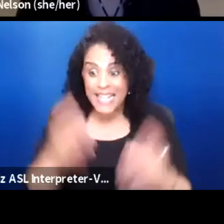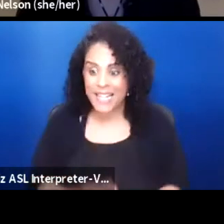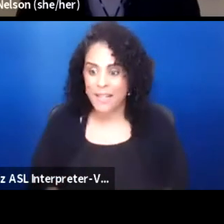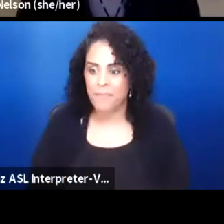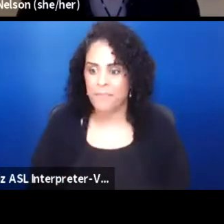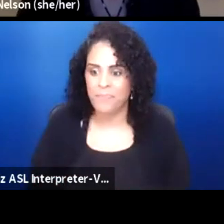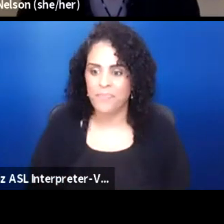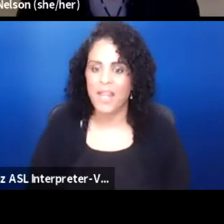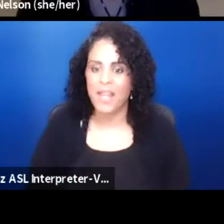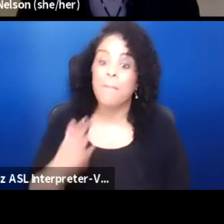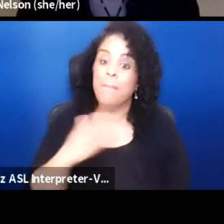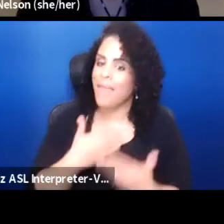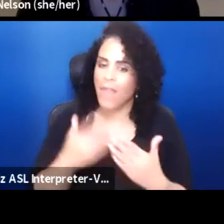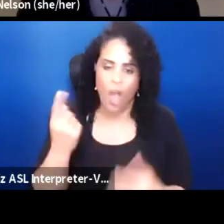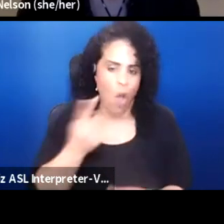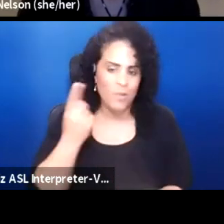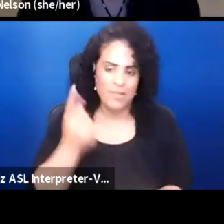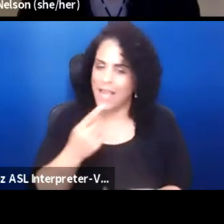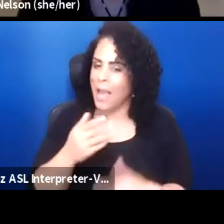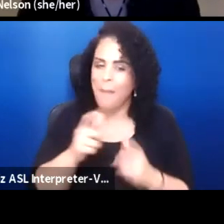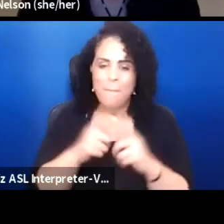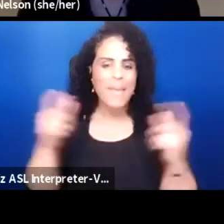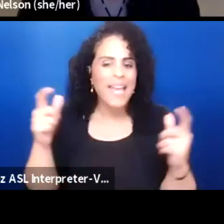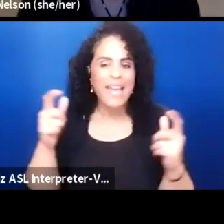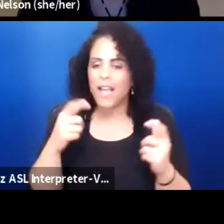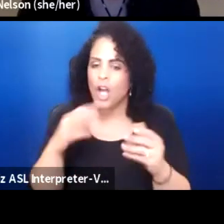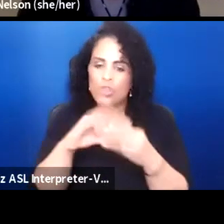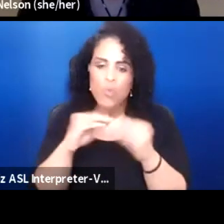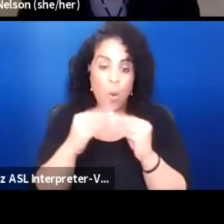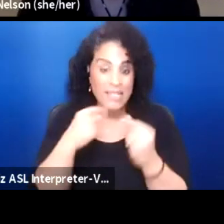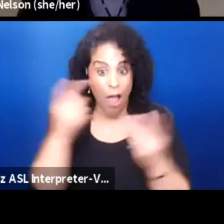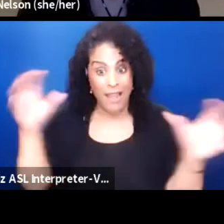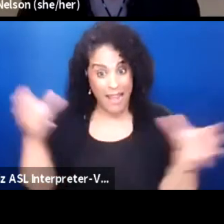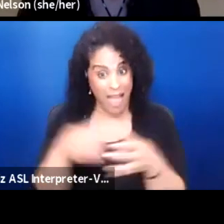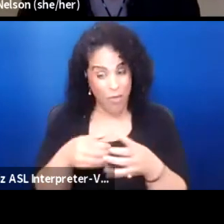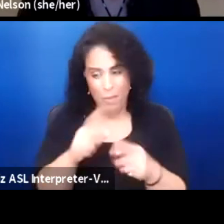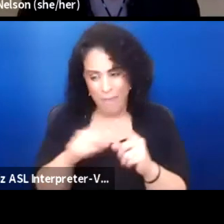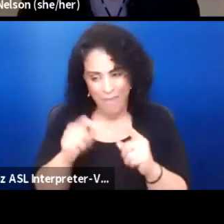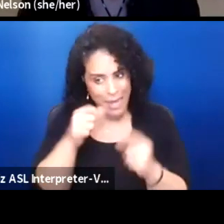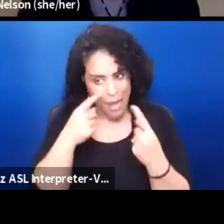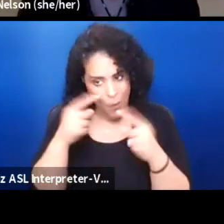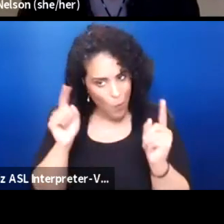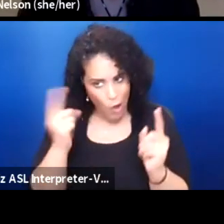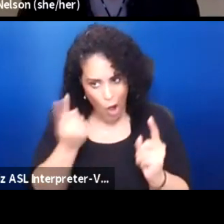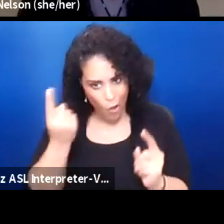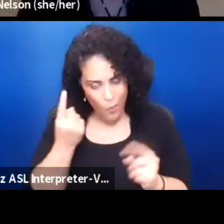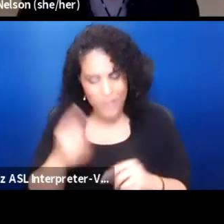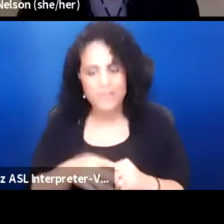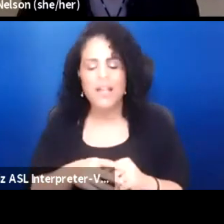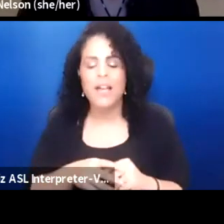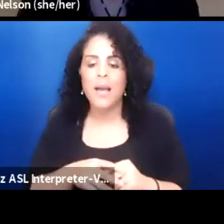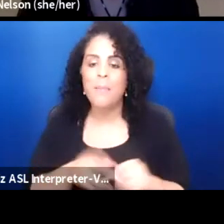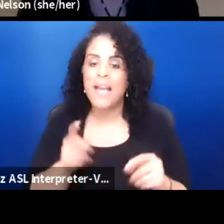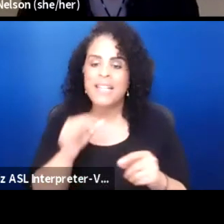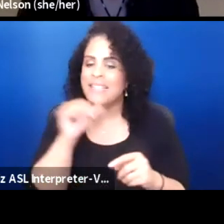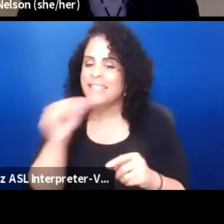My thing is always a big storytelling gathering although that doesn't work. It's not the optimal way to tell stories.